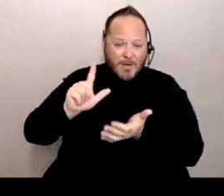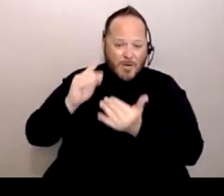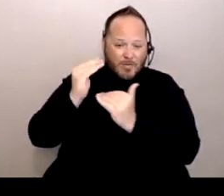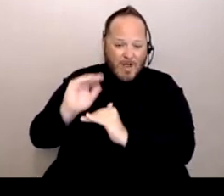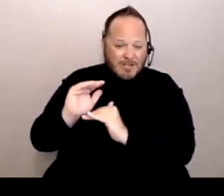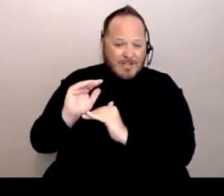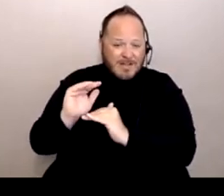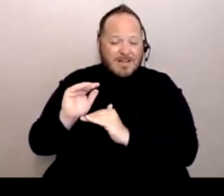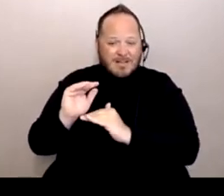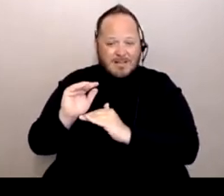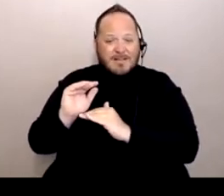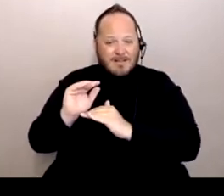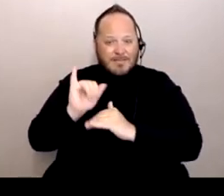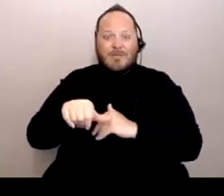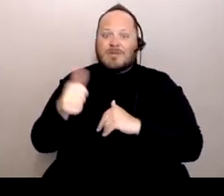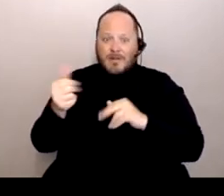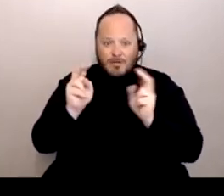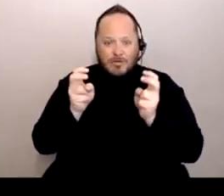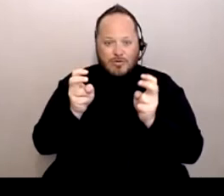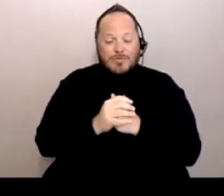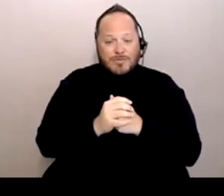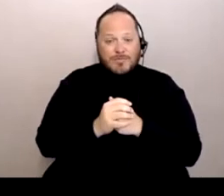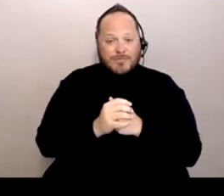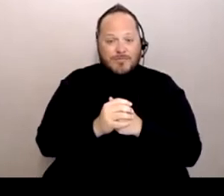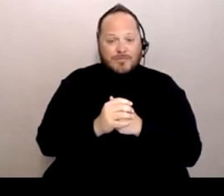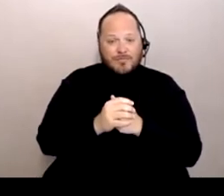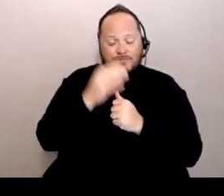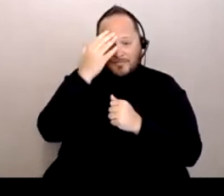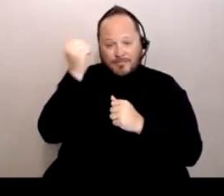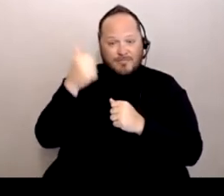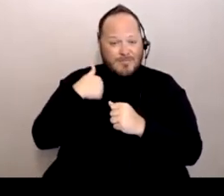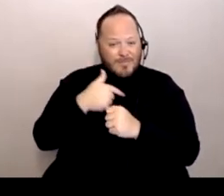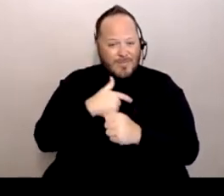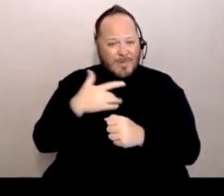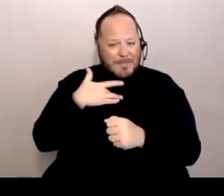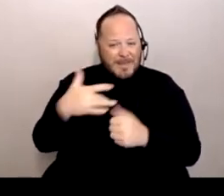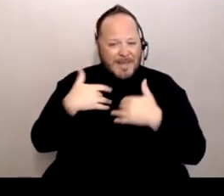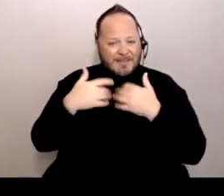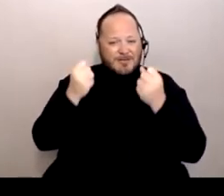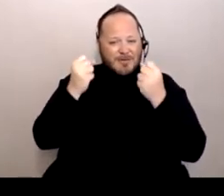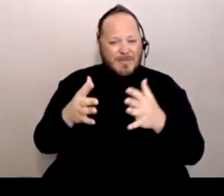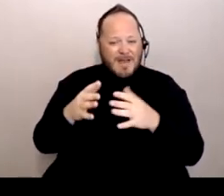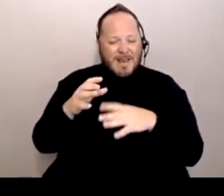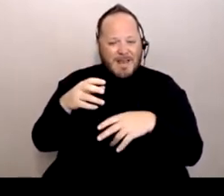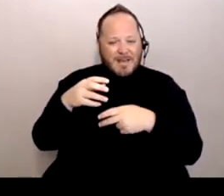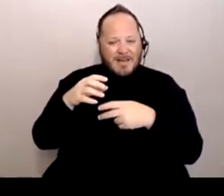Because we do have so many complications and so many situations that come out of our disabilities,